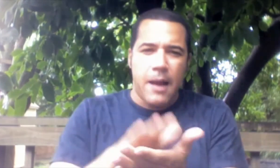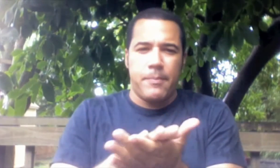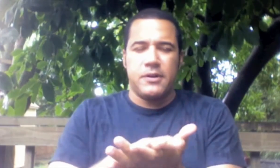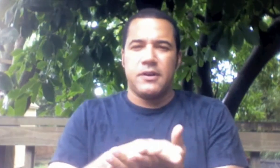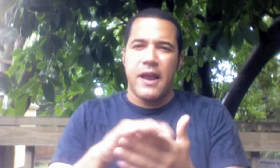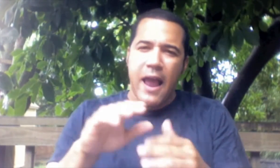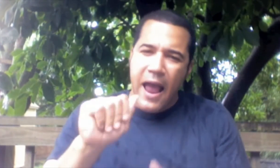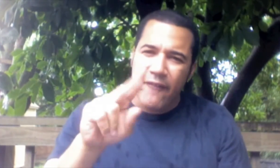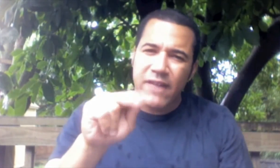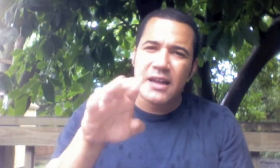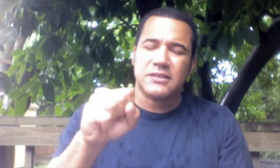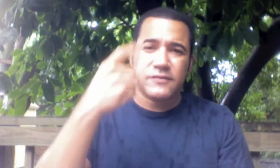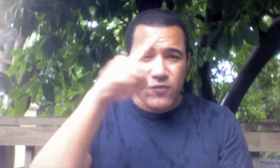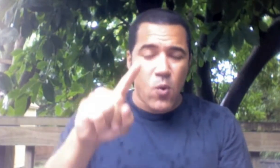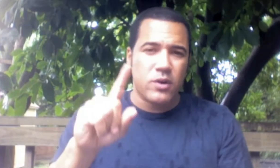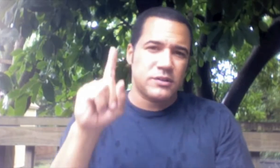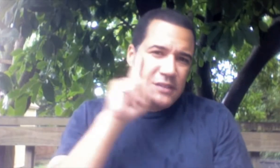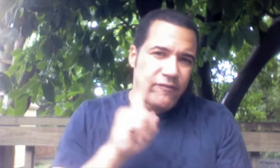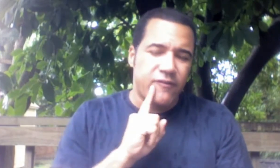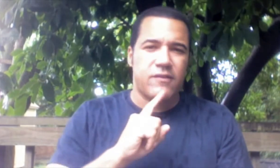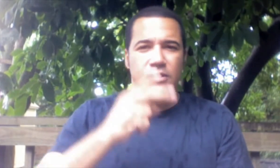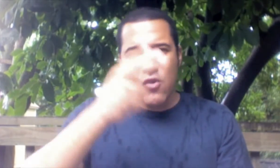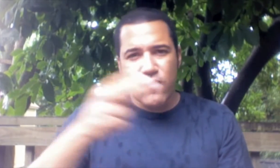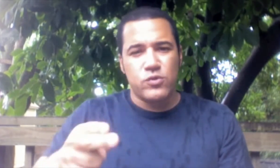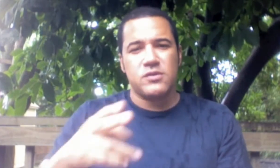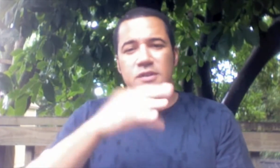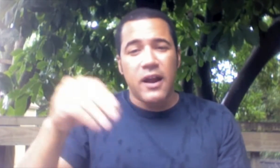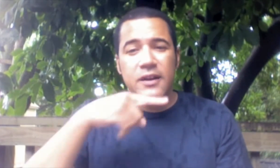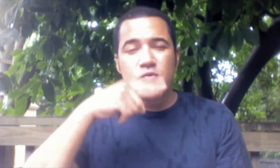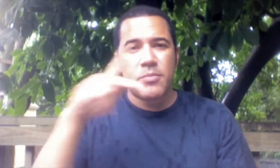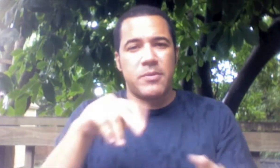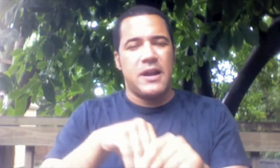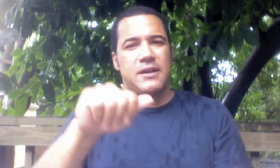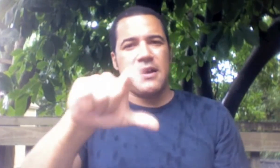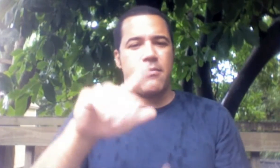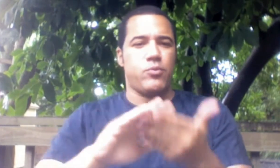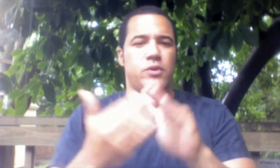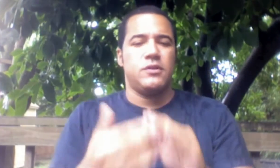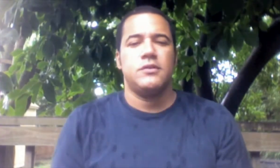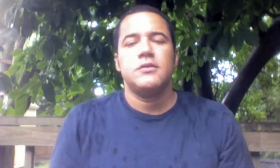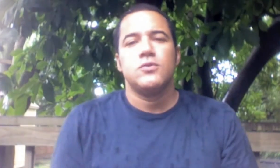academic advances for deaf, hard of hearing, and hearing people in the ASL community.